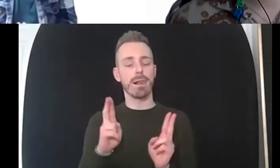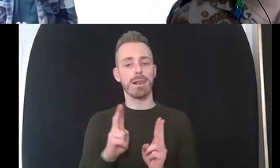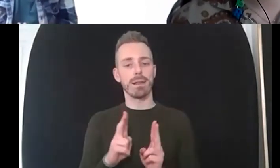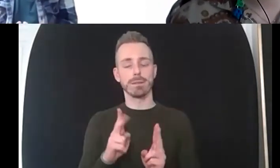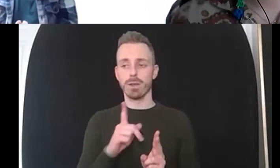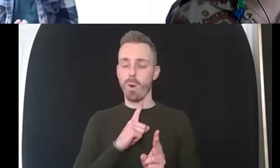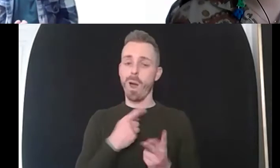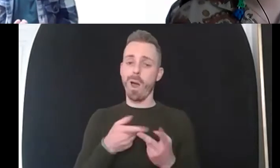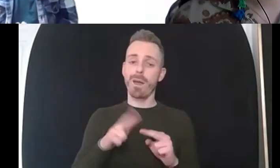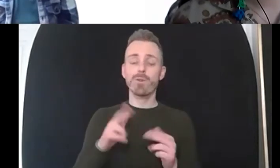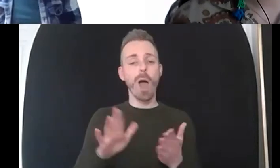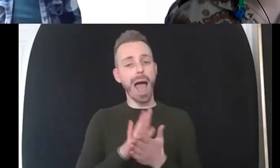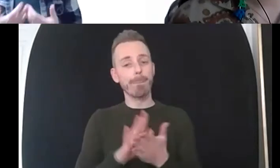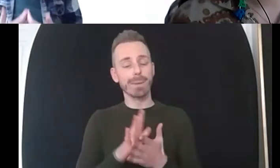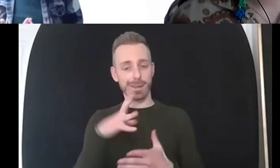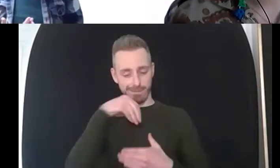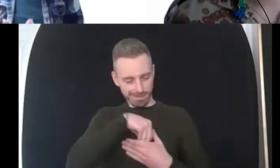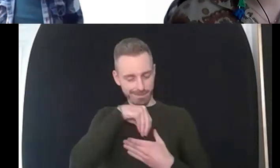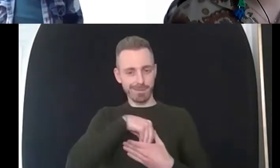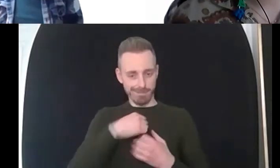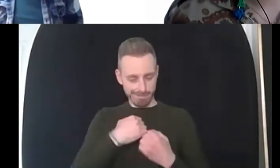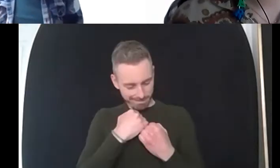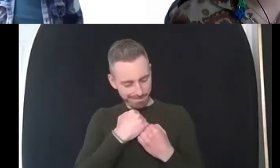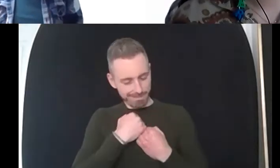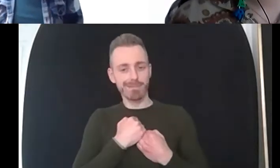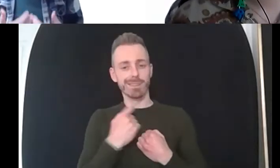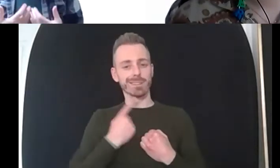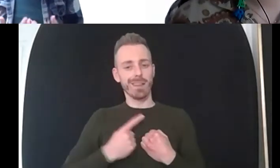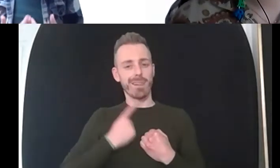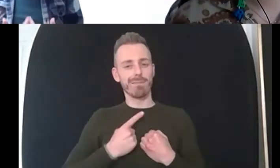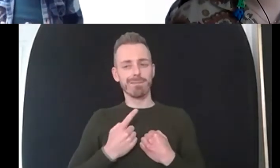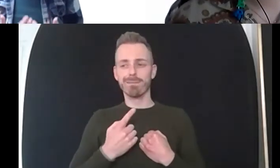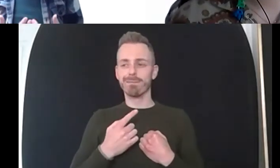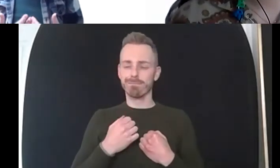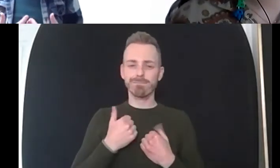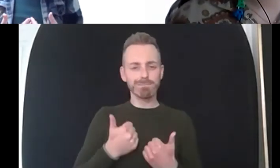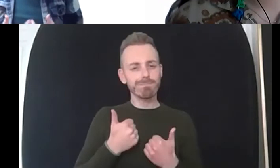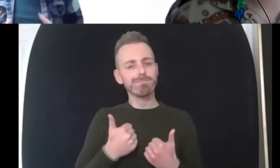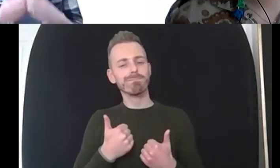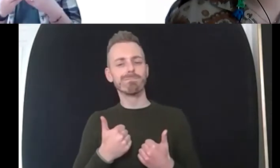with um so it does start with self-compassion and but it also i think starts with that recognizing